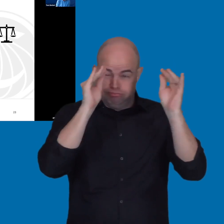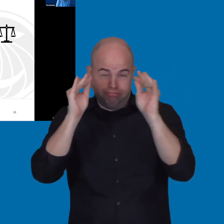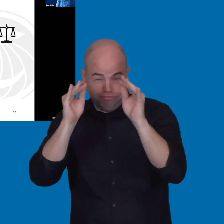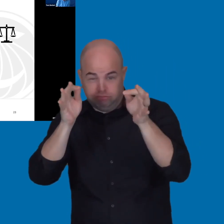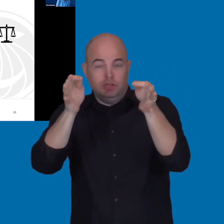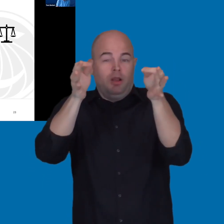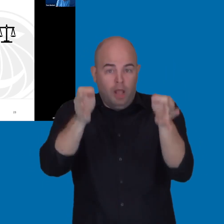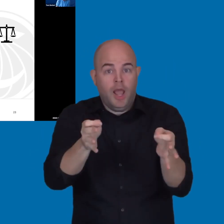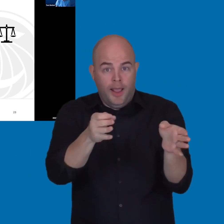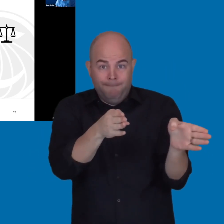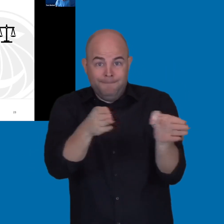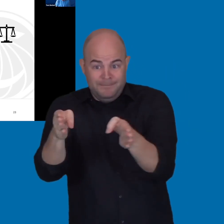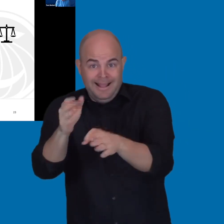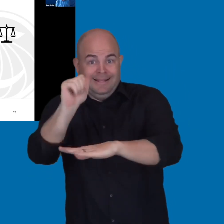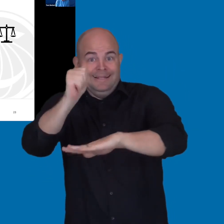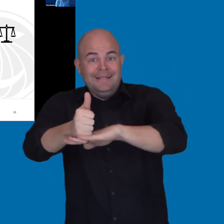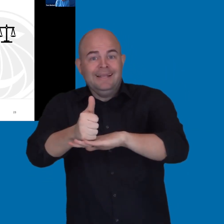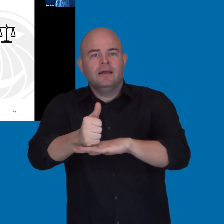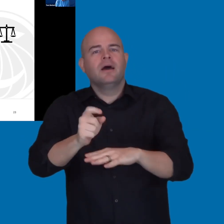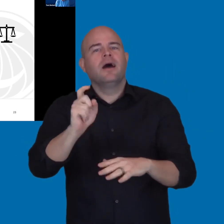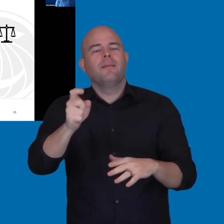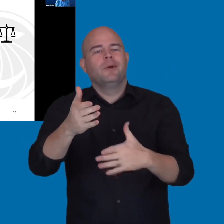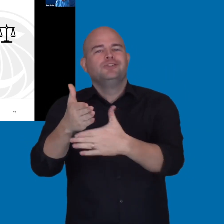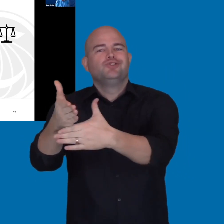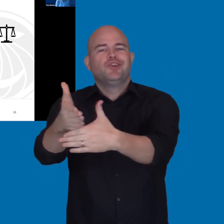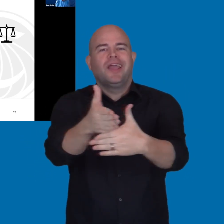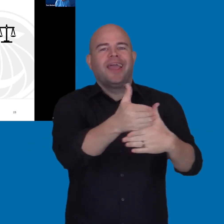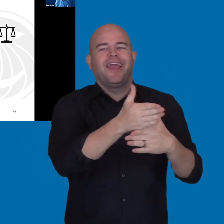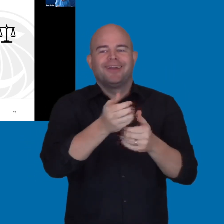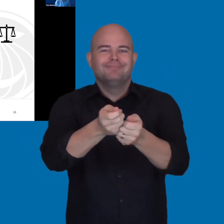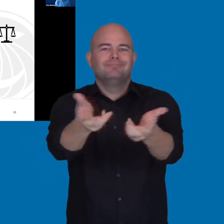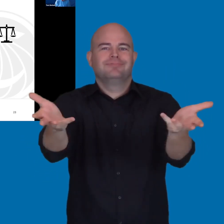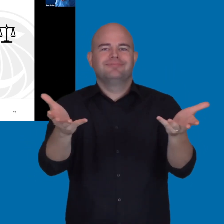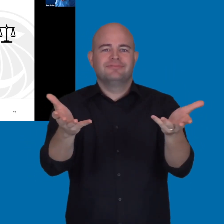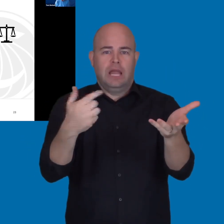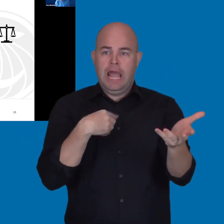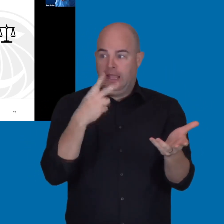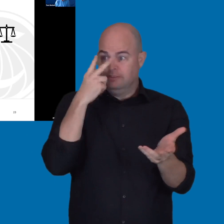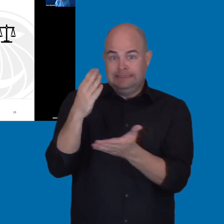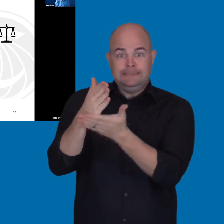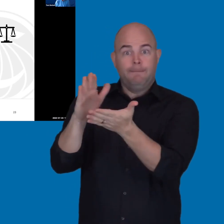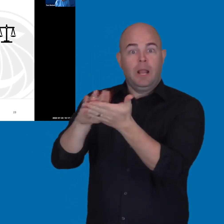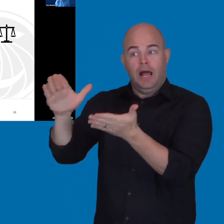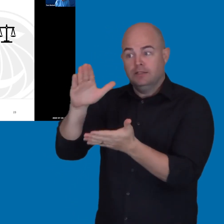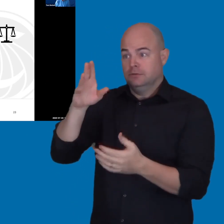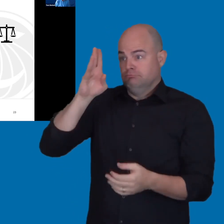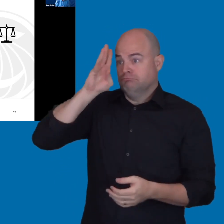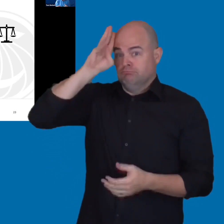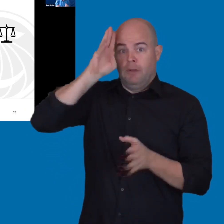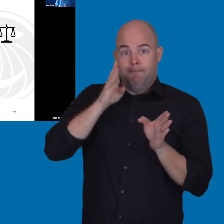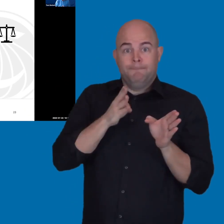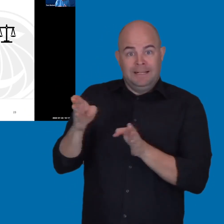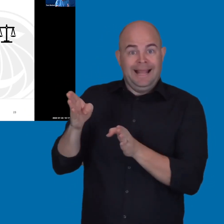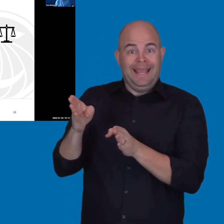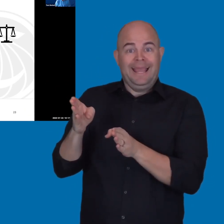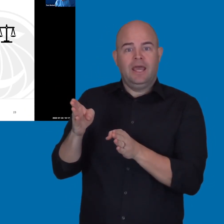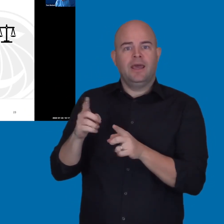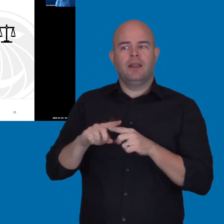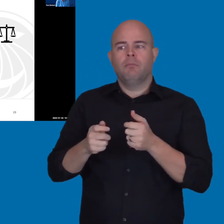it's really important to also distribute it. I've seen it where some colleges, they come up with this plan, but then it wouldn't be disseminated